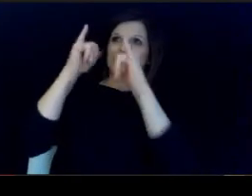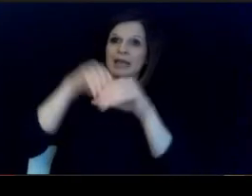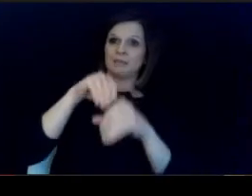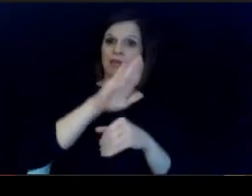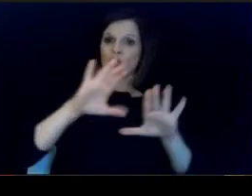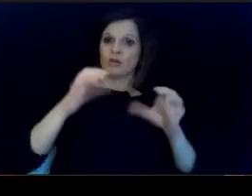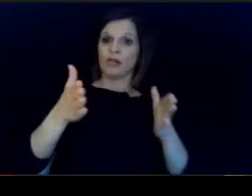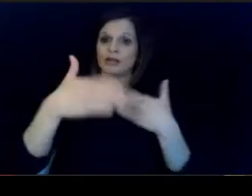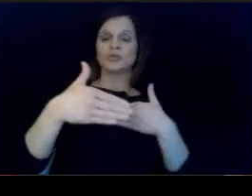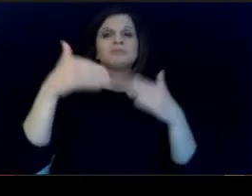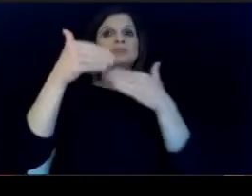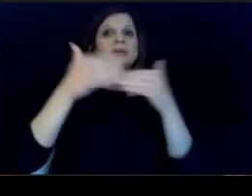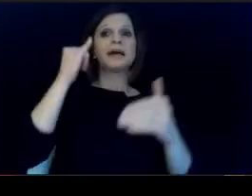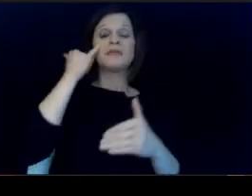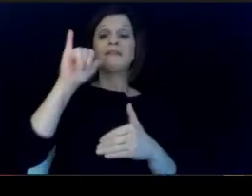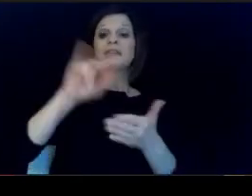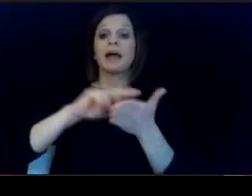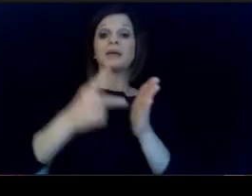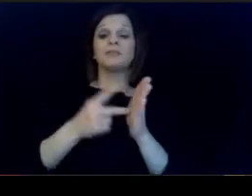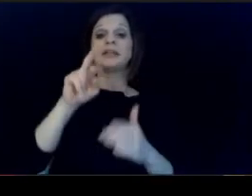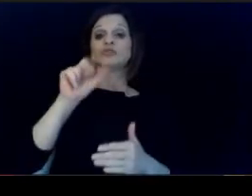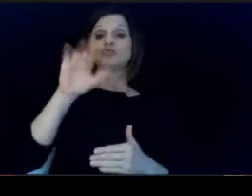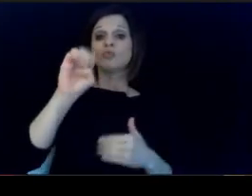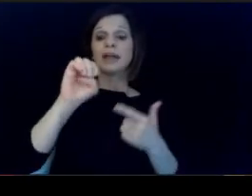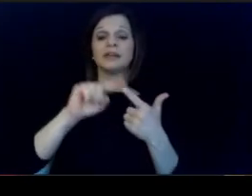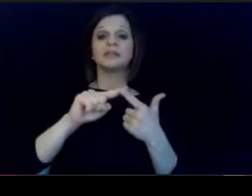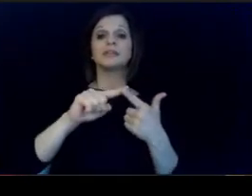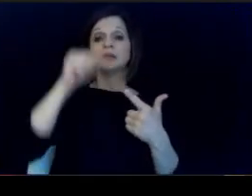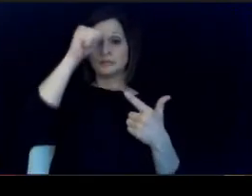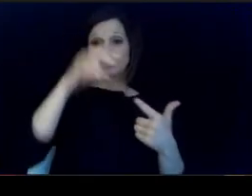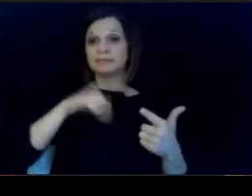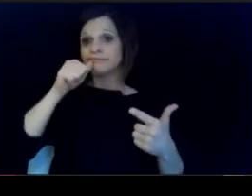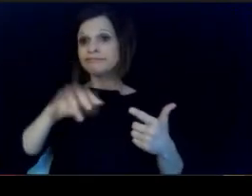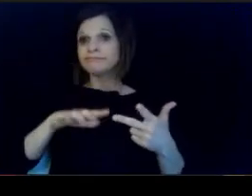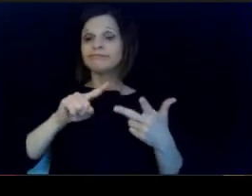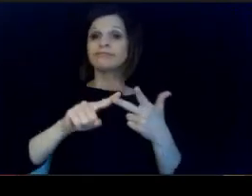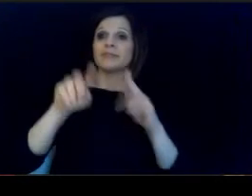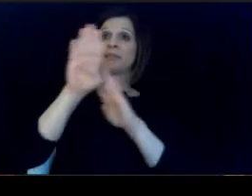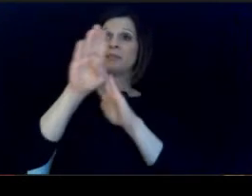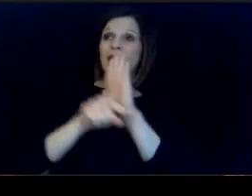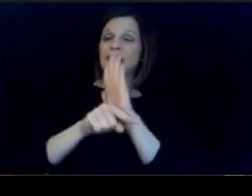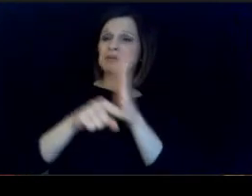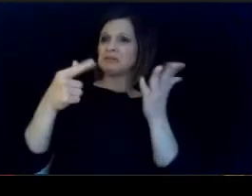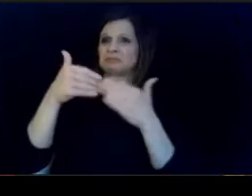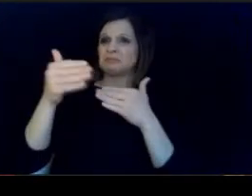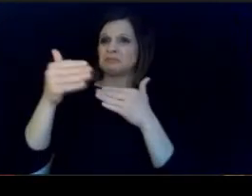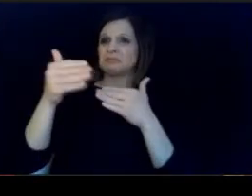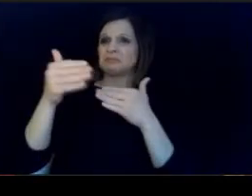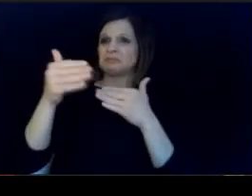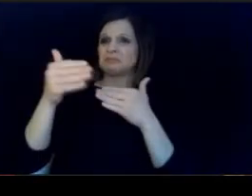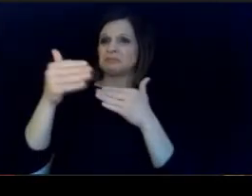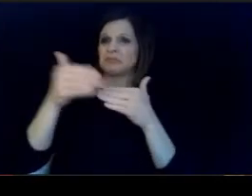race, ethnicity, or background. Research resoundingly tells us that children who sit in classrooms.